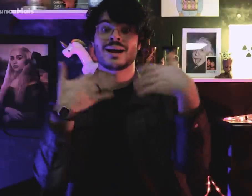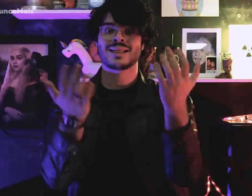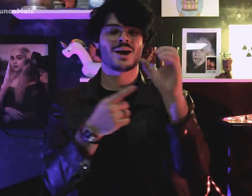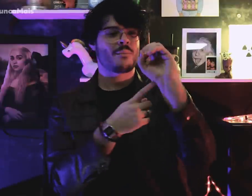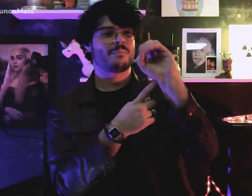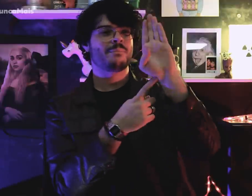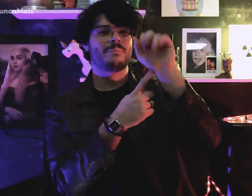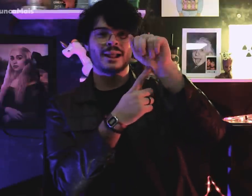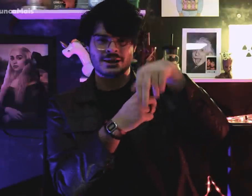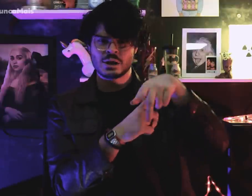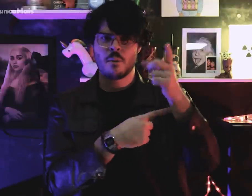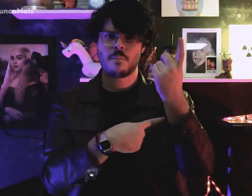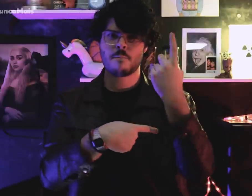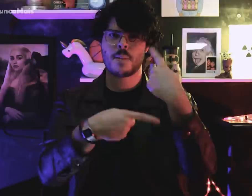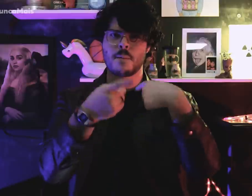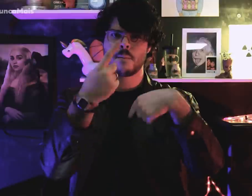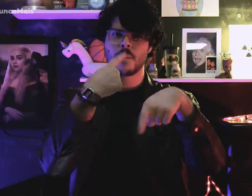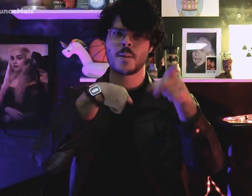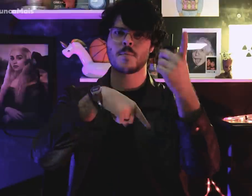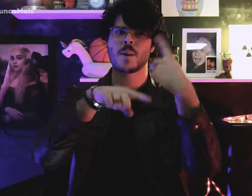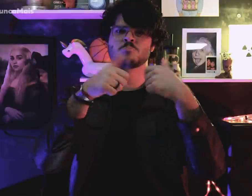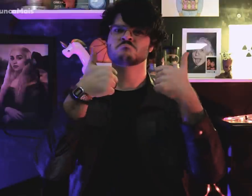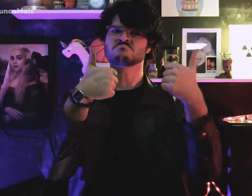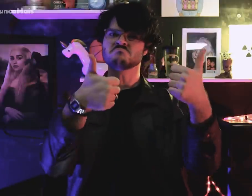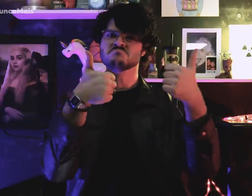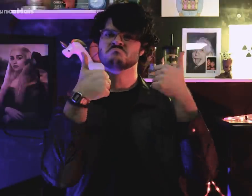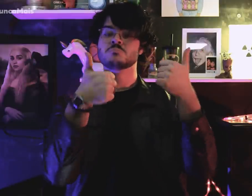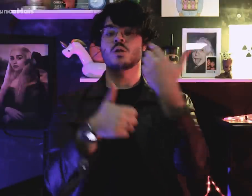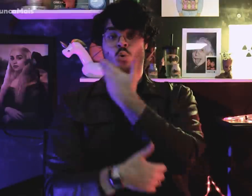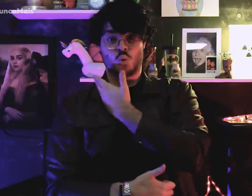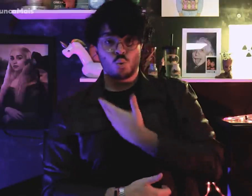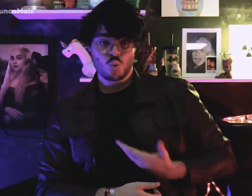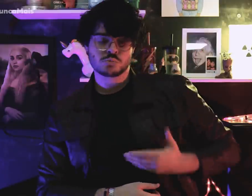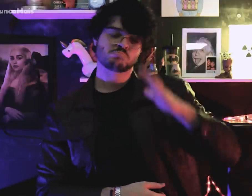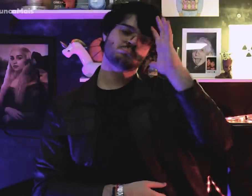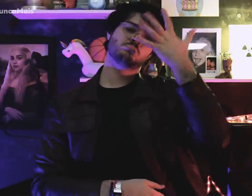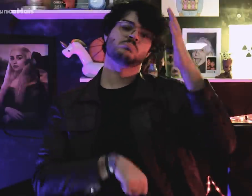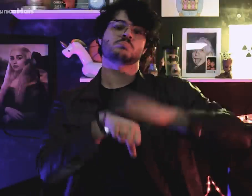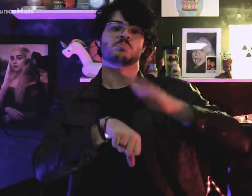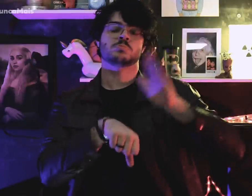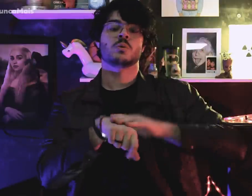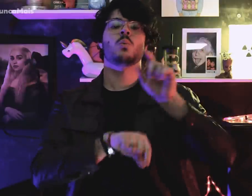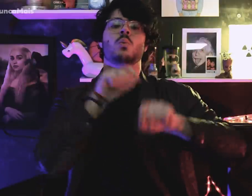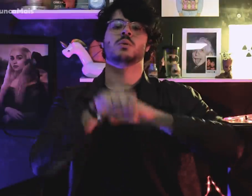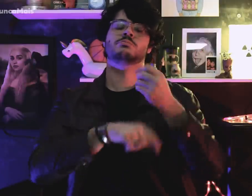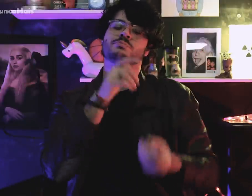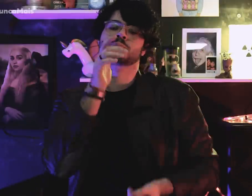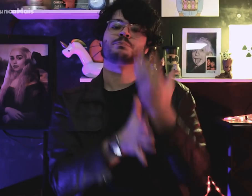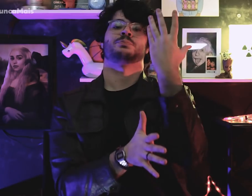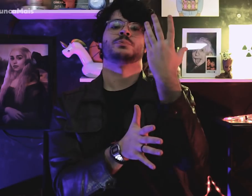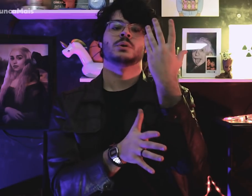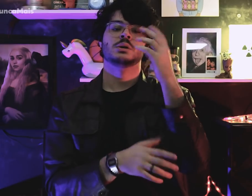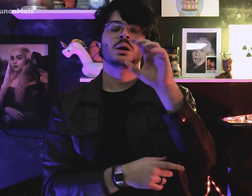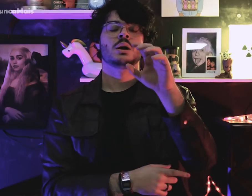OBAN's success has made the military government create the